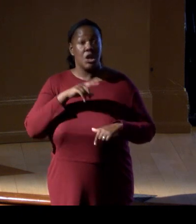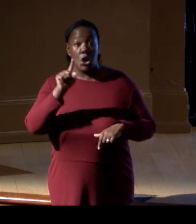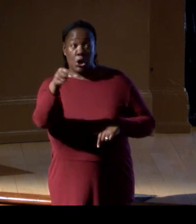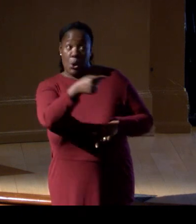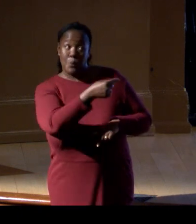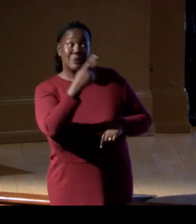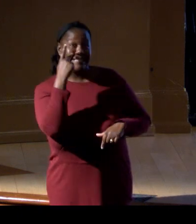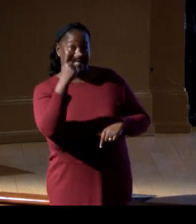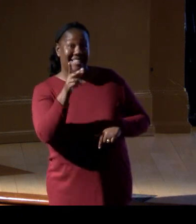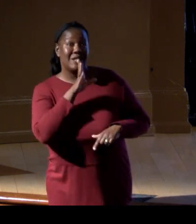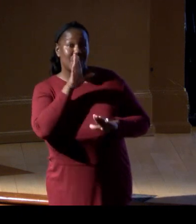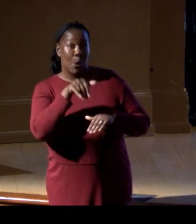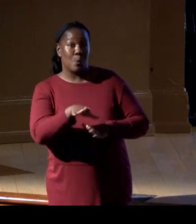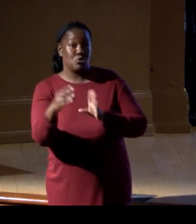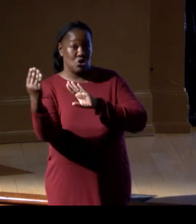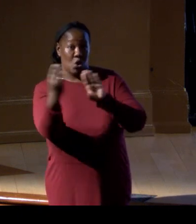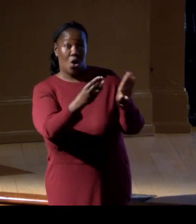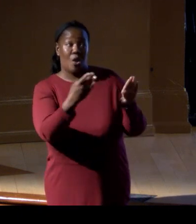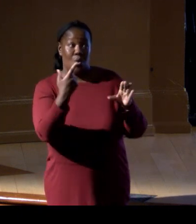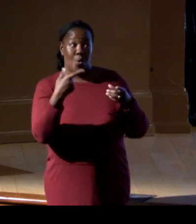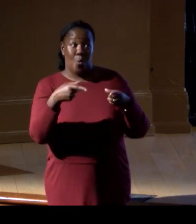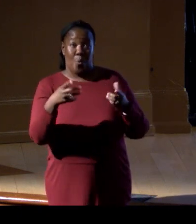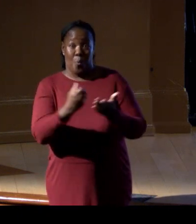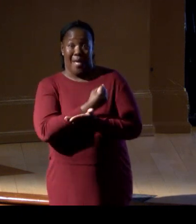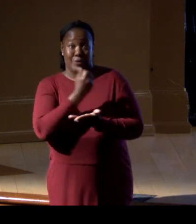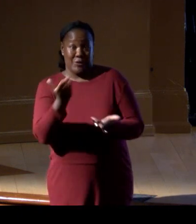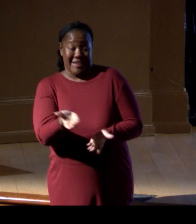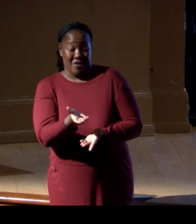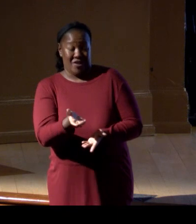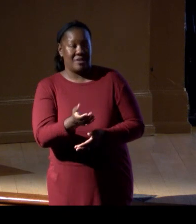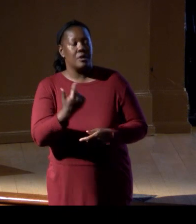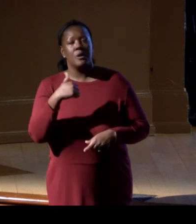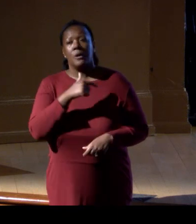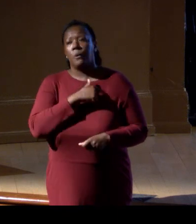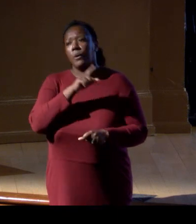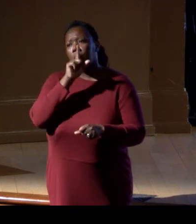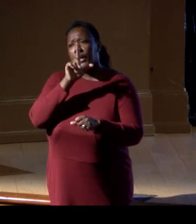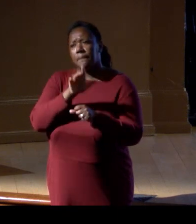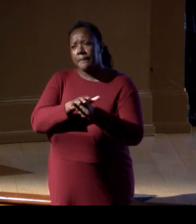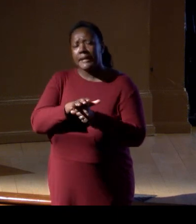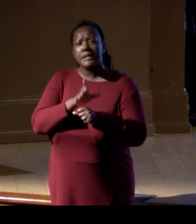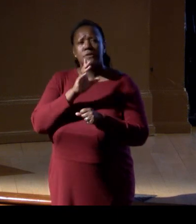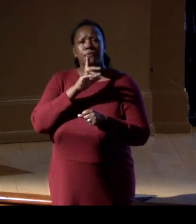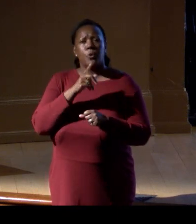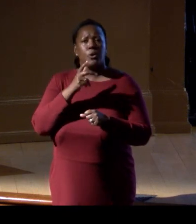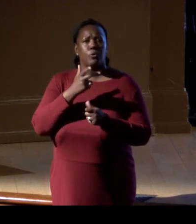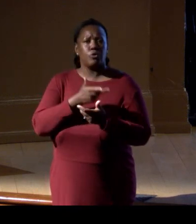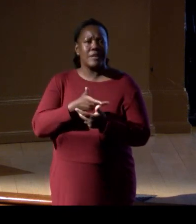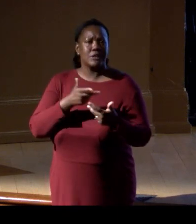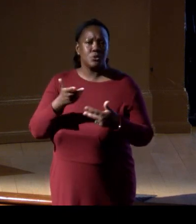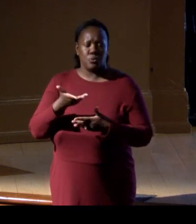we are committed, committing resources towards three main goals to meet this moment.